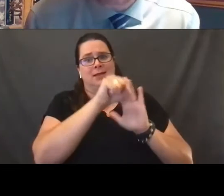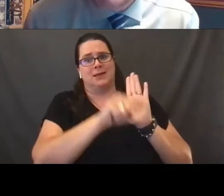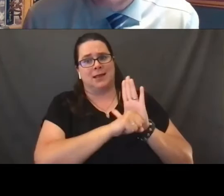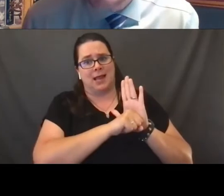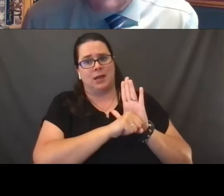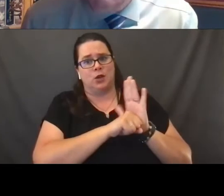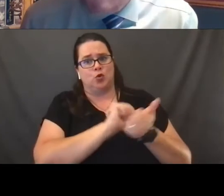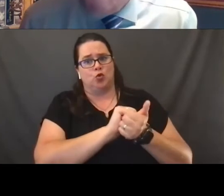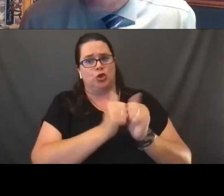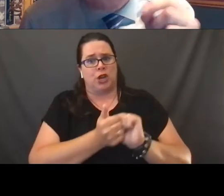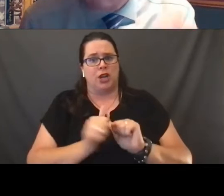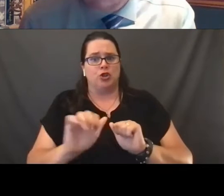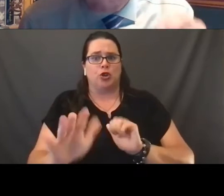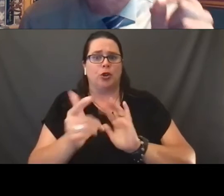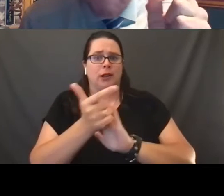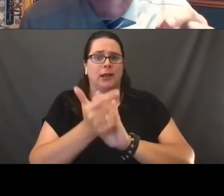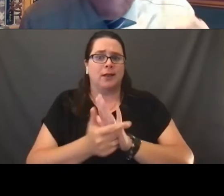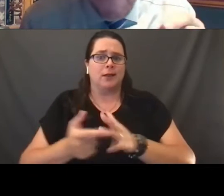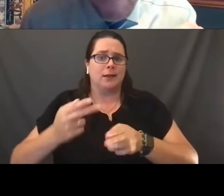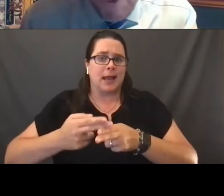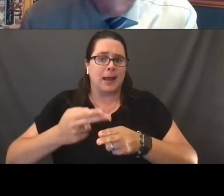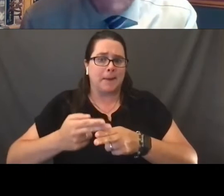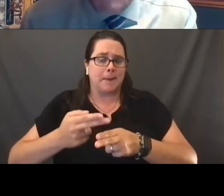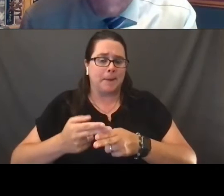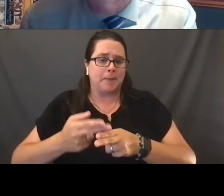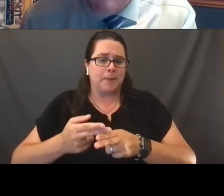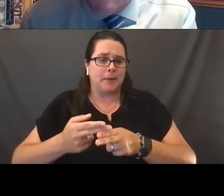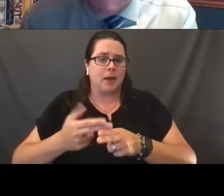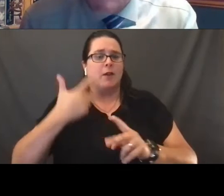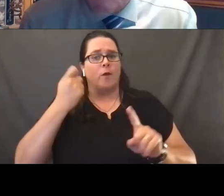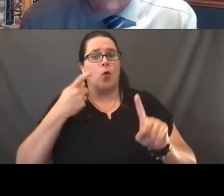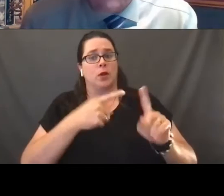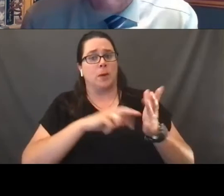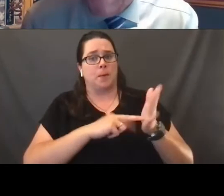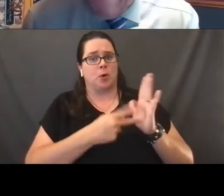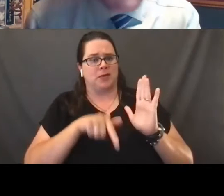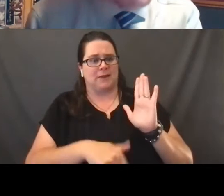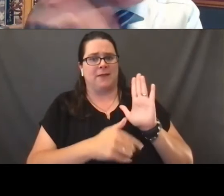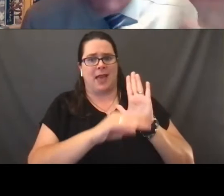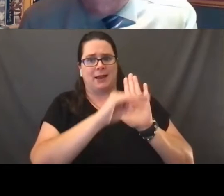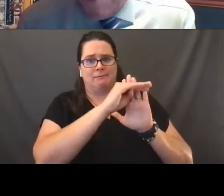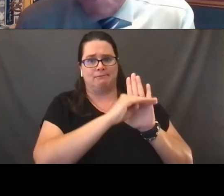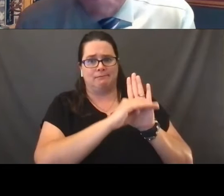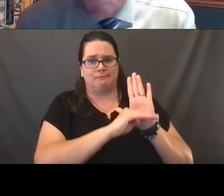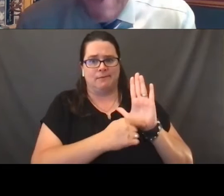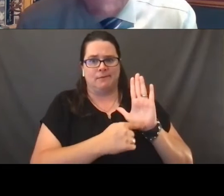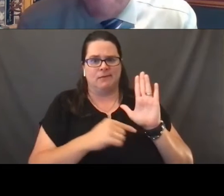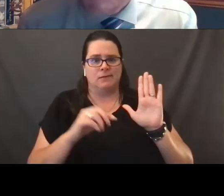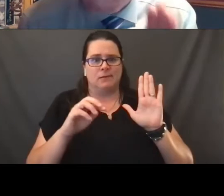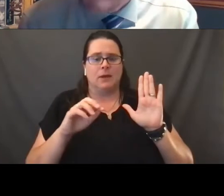of her legal name for virtue, for purposes of that registration. That's a lot to consume, I know.